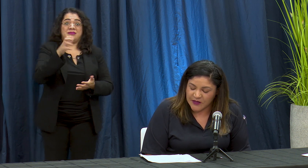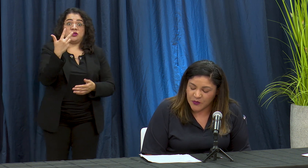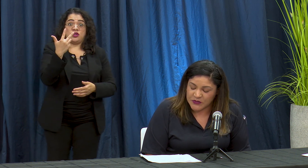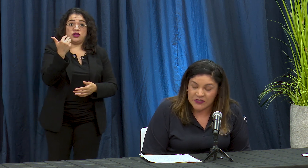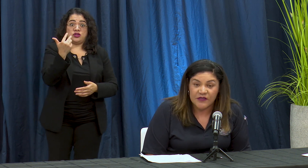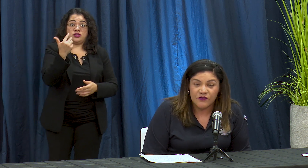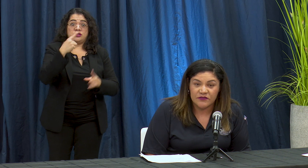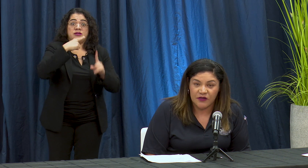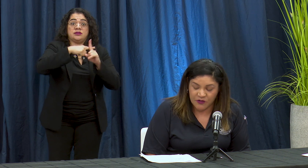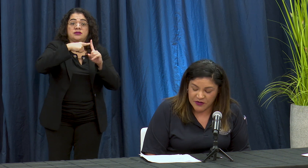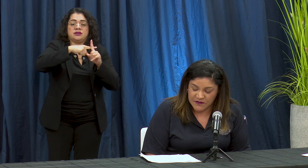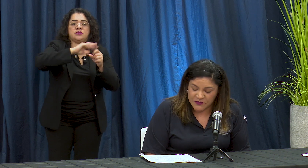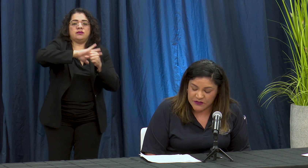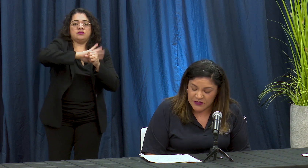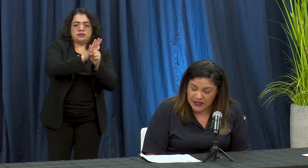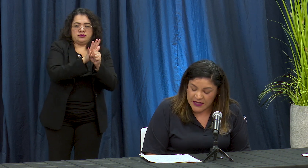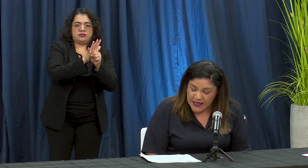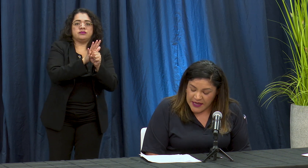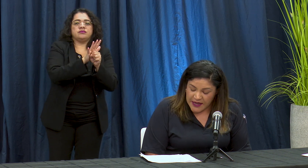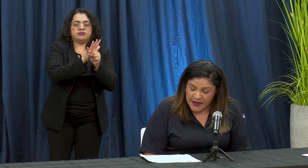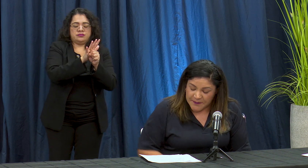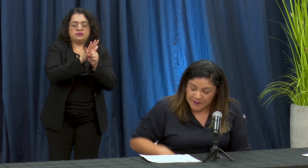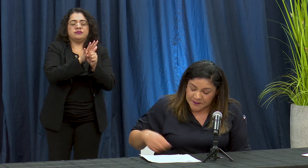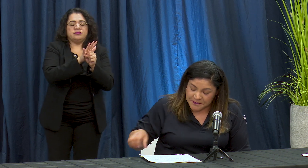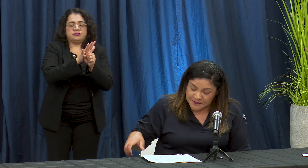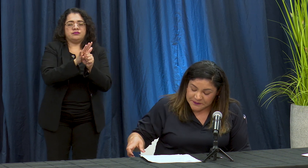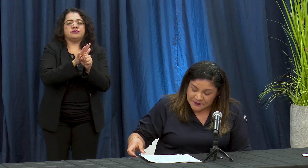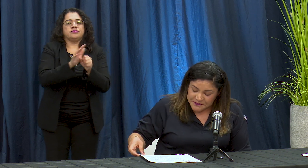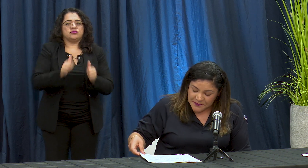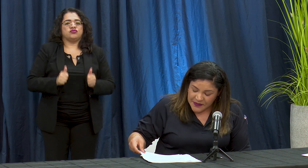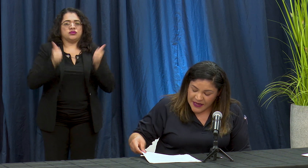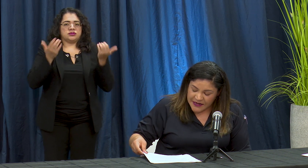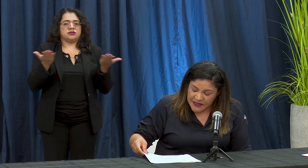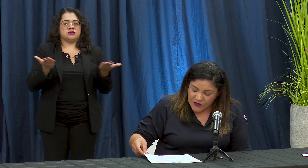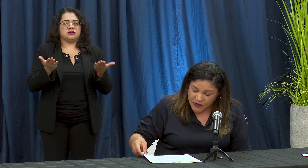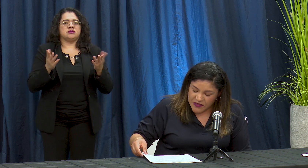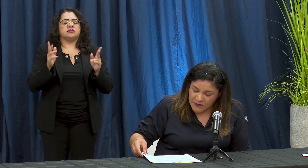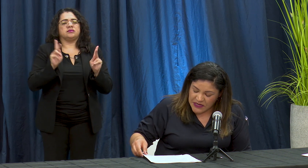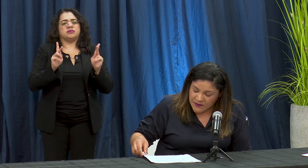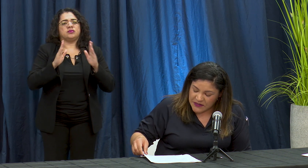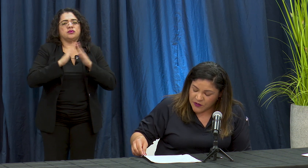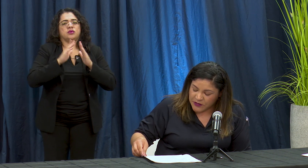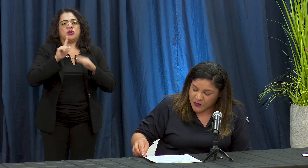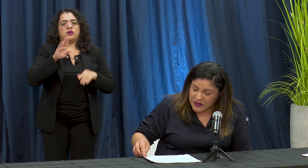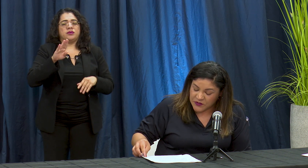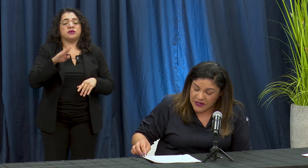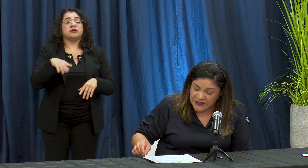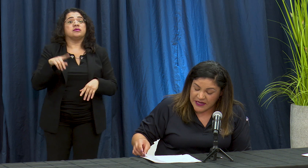it opposite Evo's el coronavirus alrededor de mil bi cuatro personas se